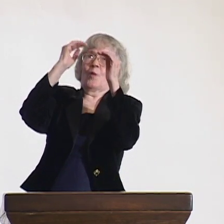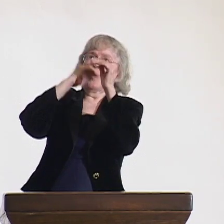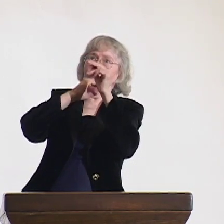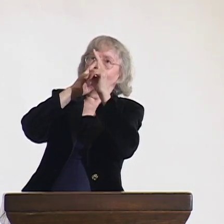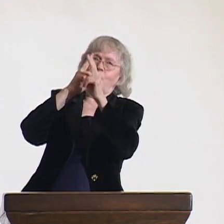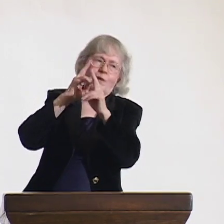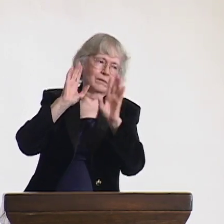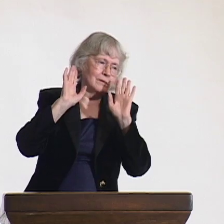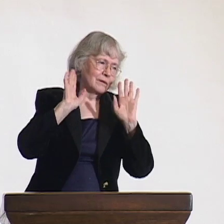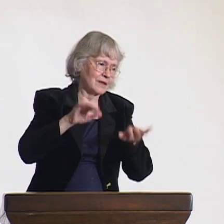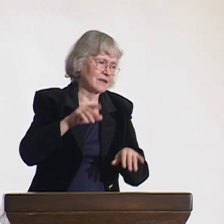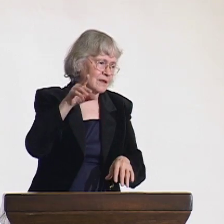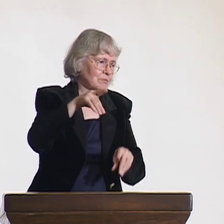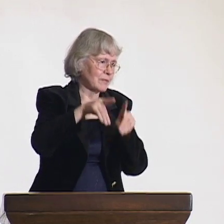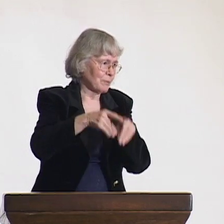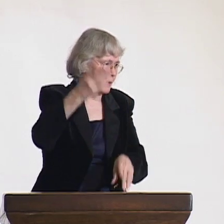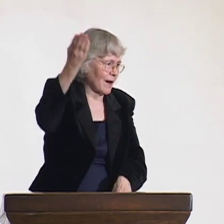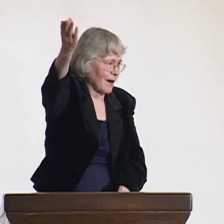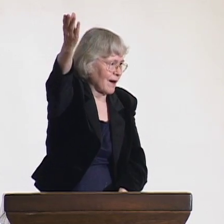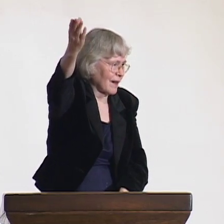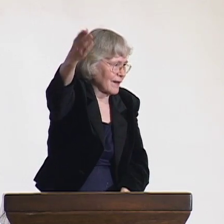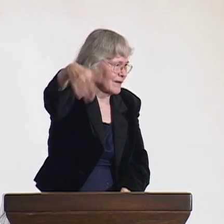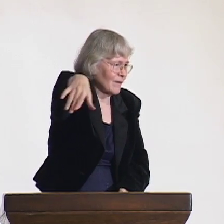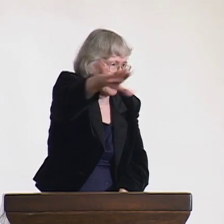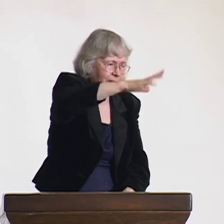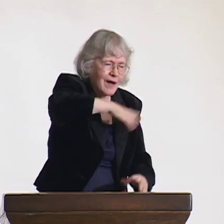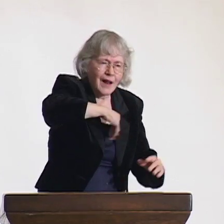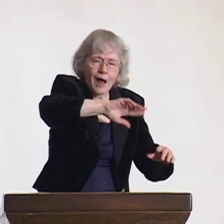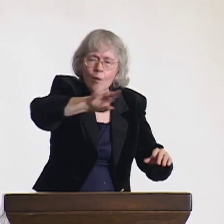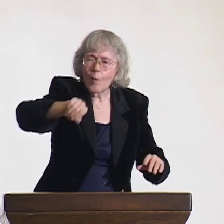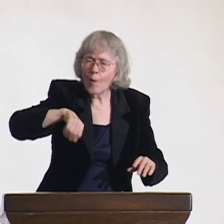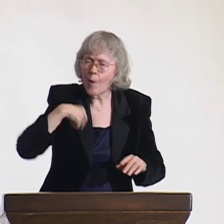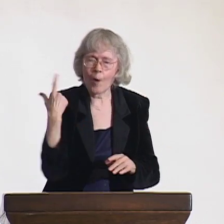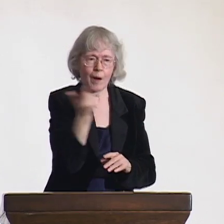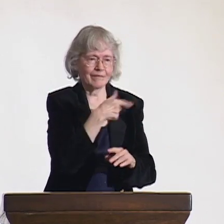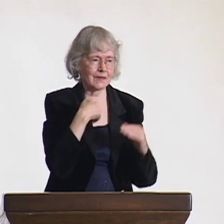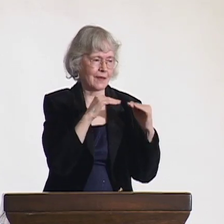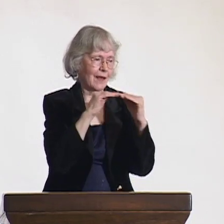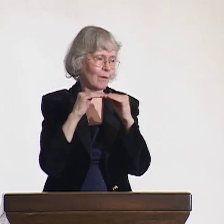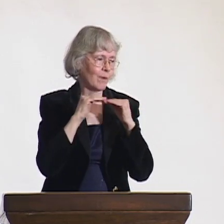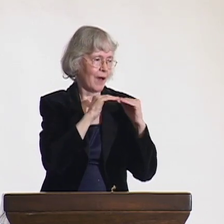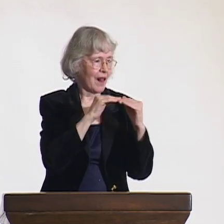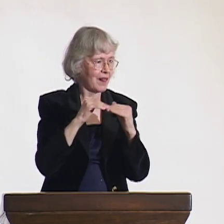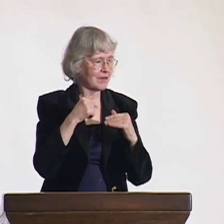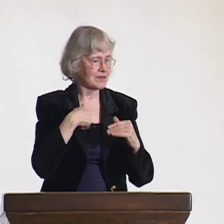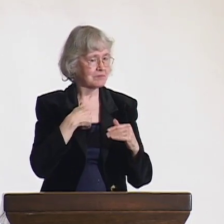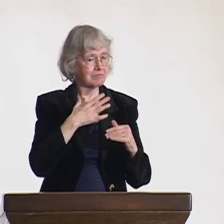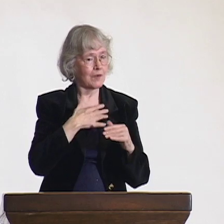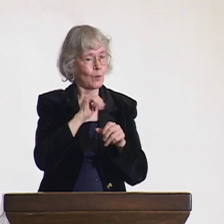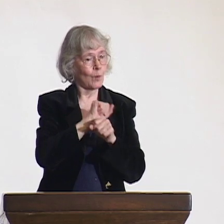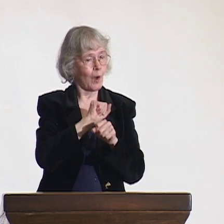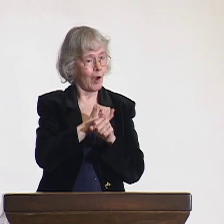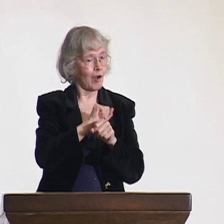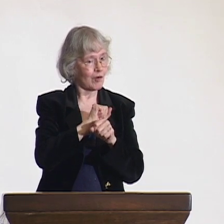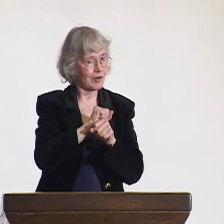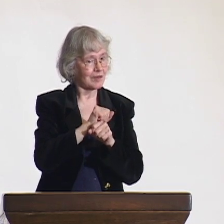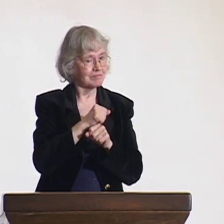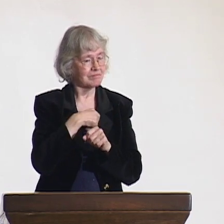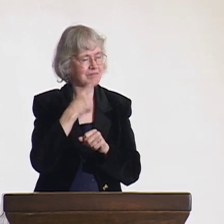Nothing is impossible, and I have kept true to my heart the concept that we are all equal.